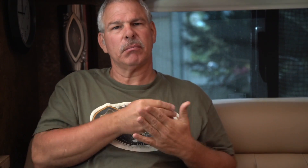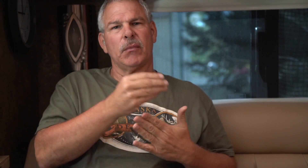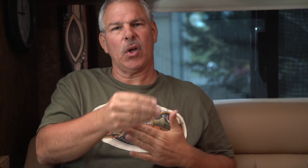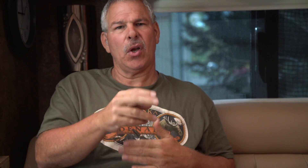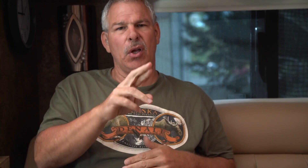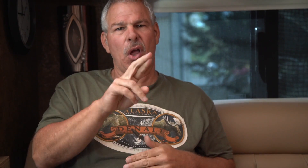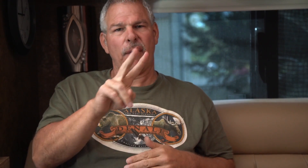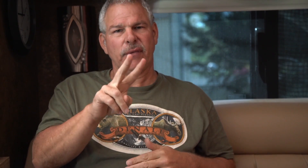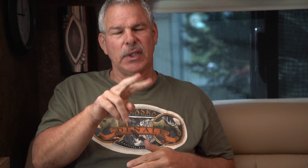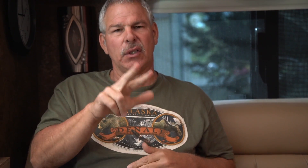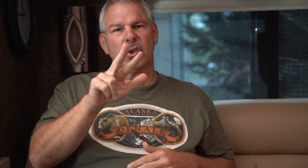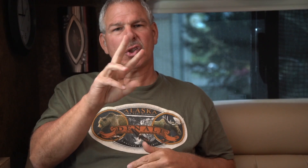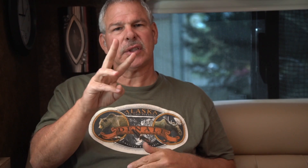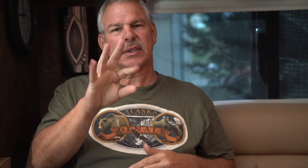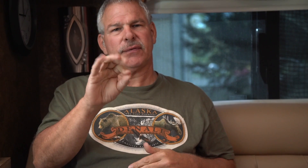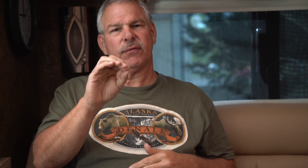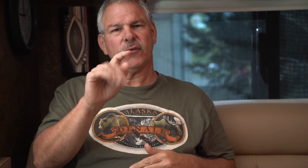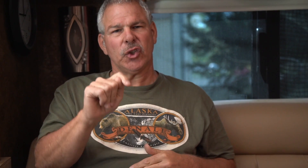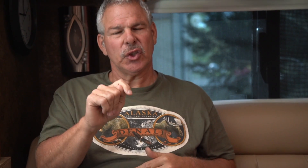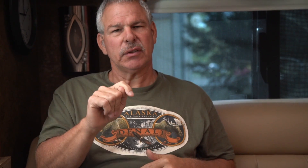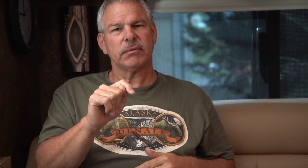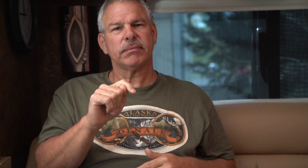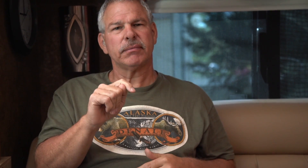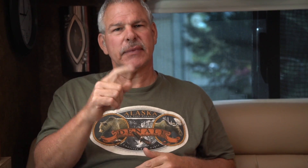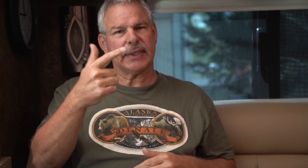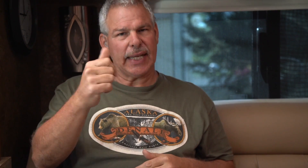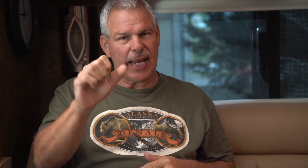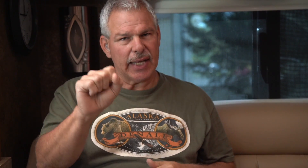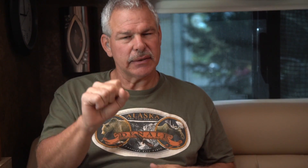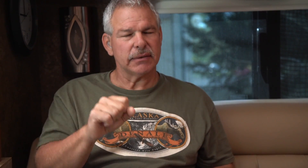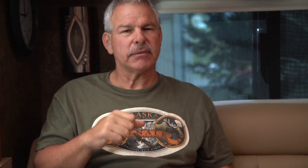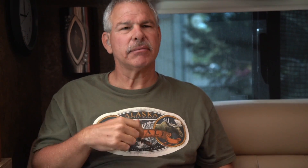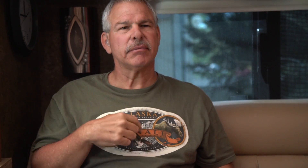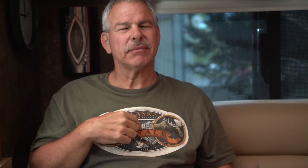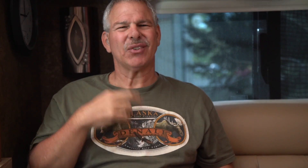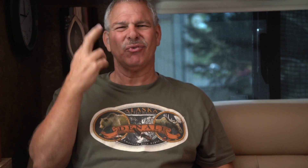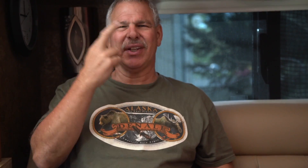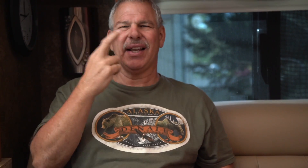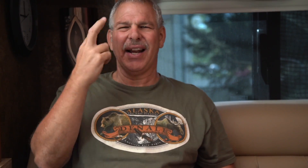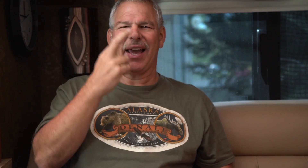First, I bought a RV, 36 feet long, and used regular gas.